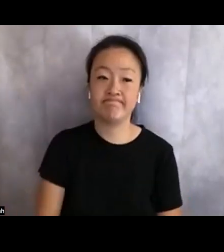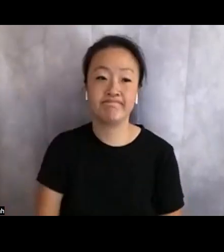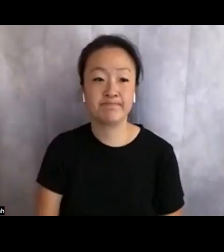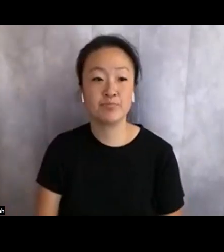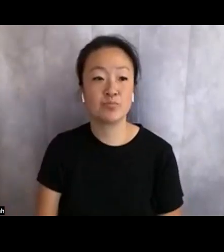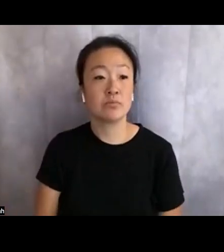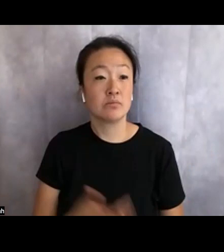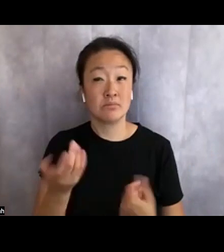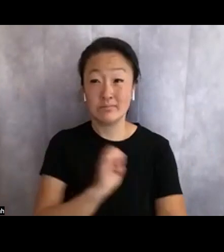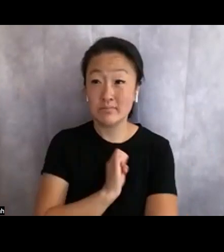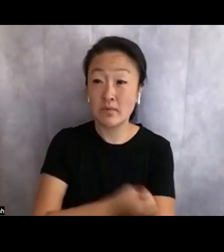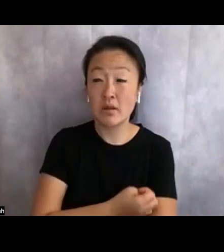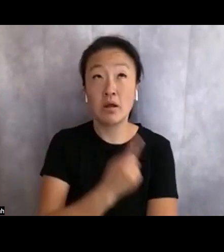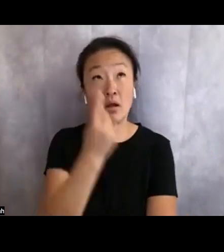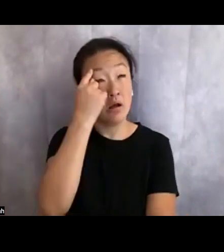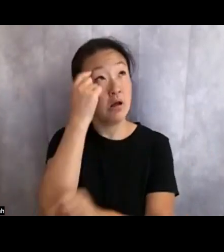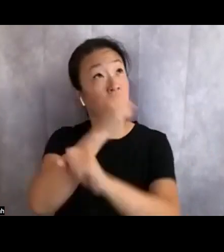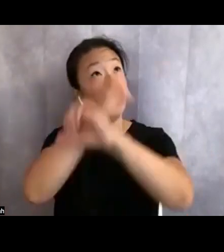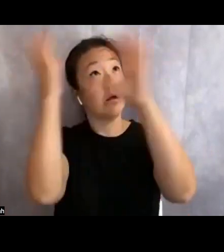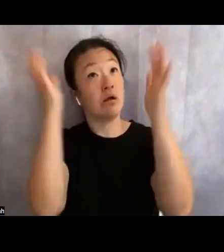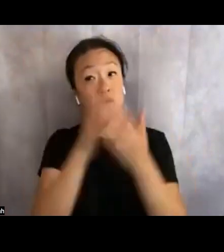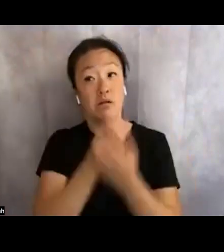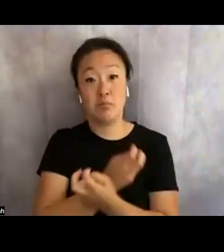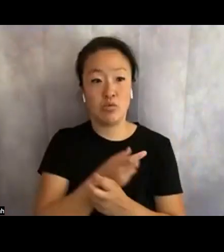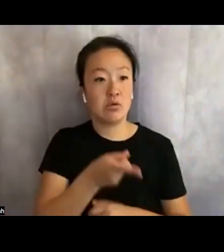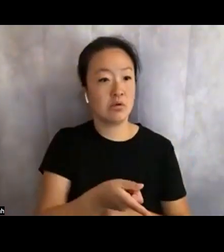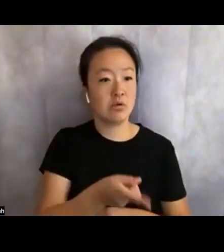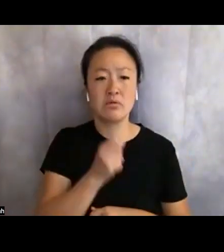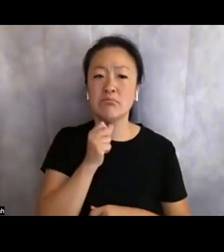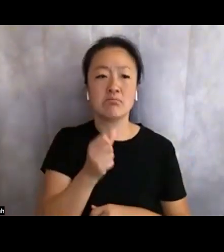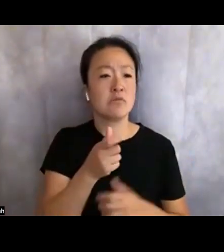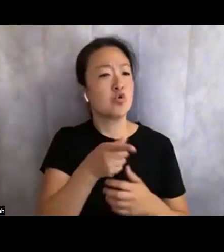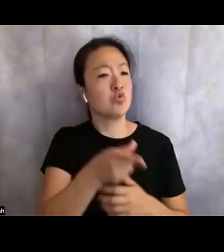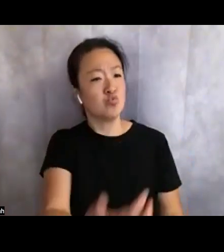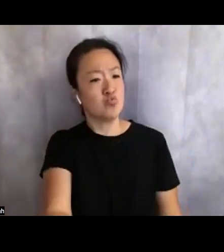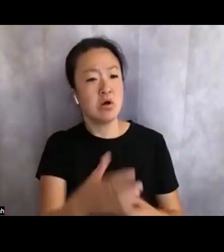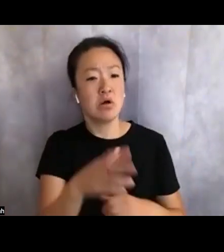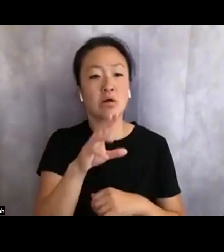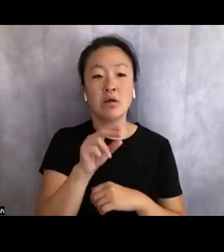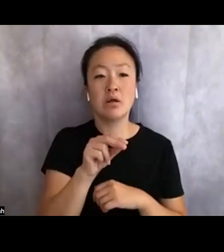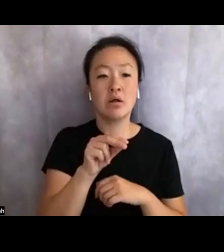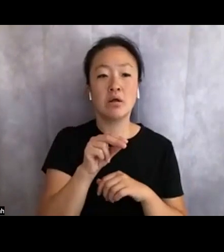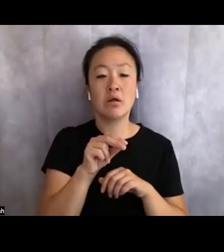enough energy to dream up my bones as much as you want it. What's trickling isn't actually my blood,